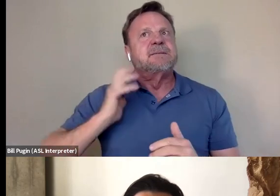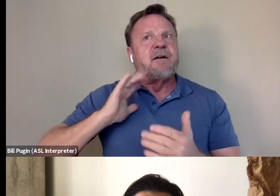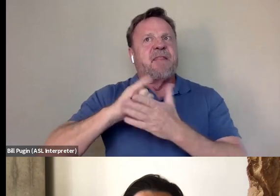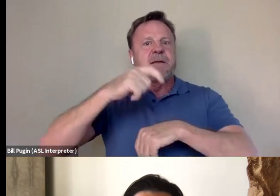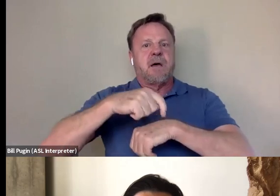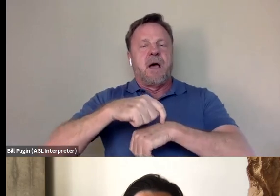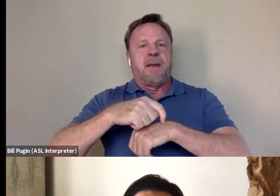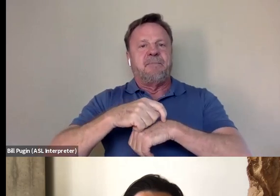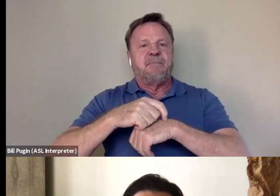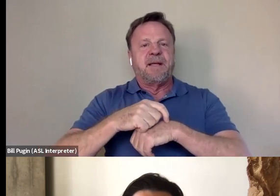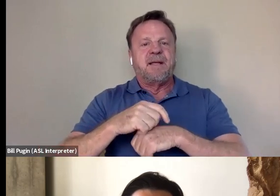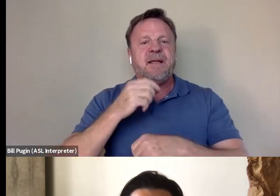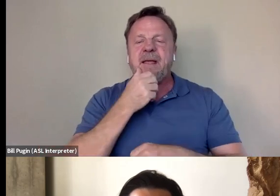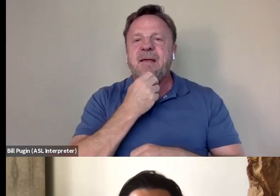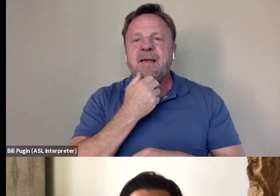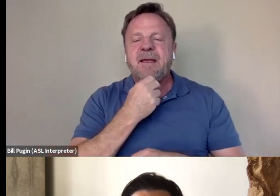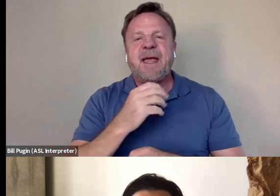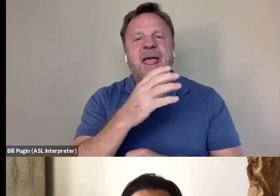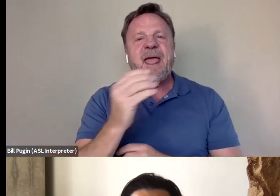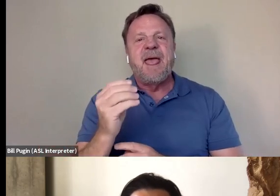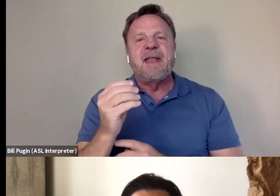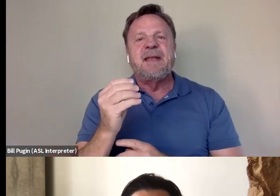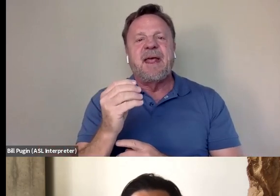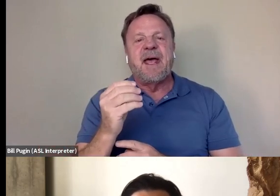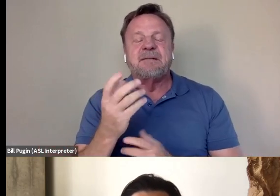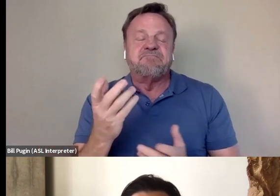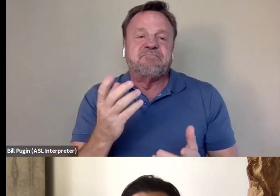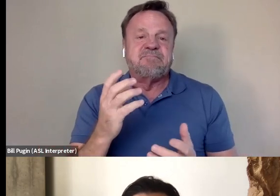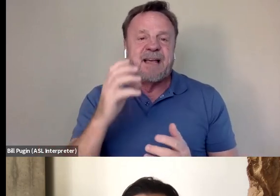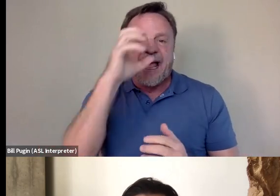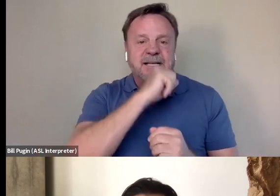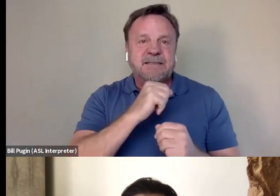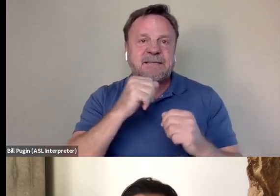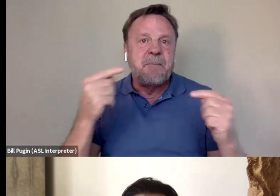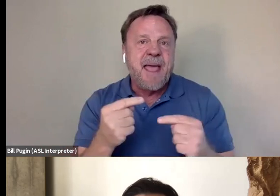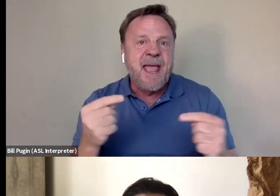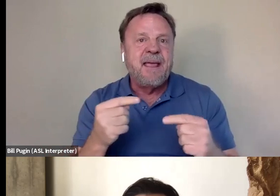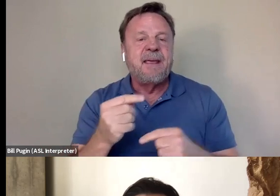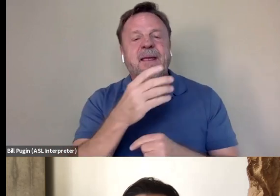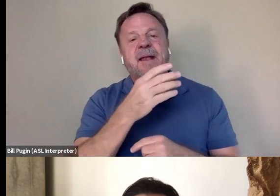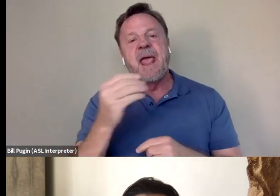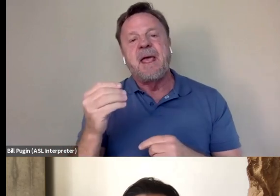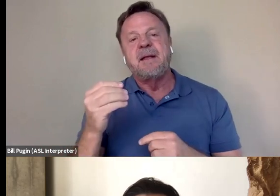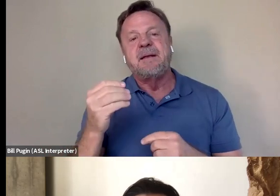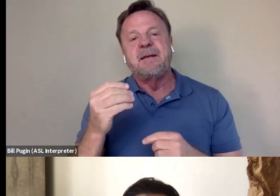And you, you know, I suppose the pain and the kind of, yeah,